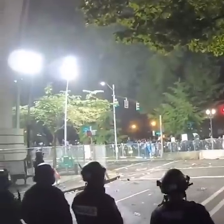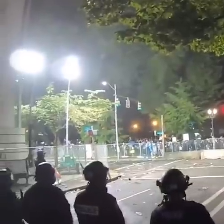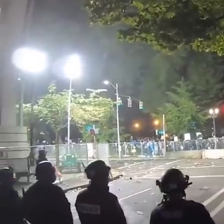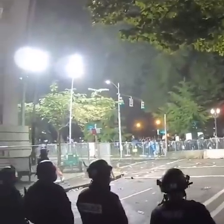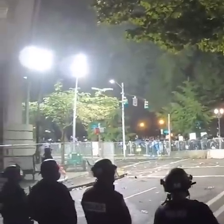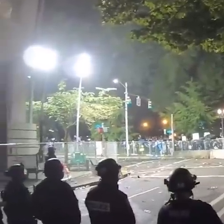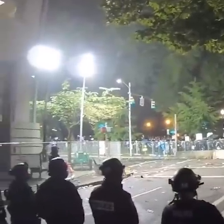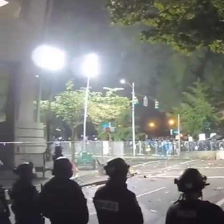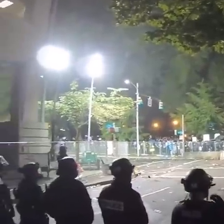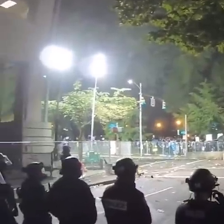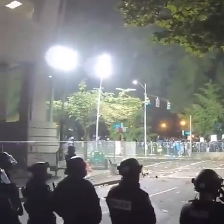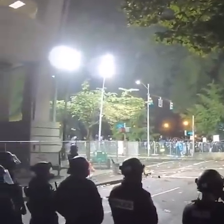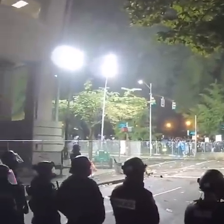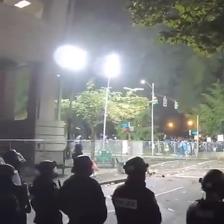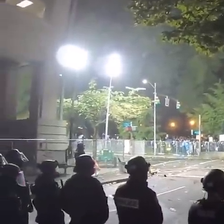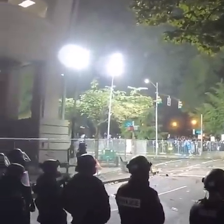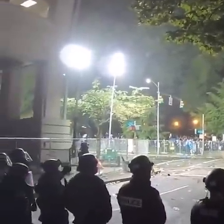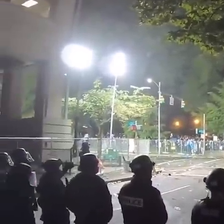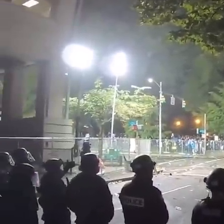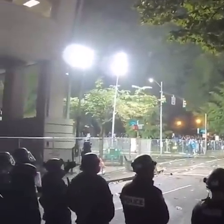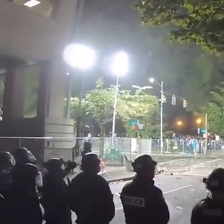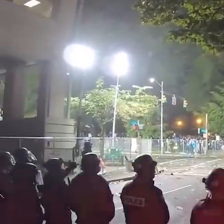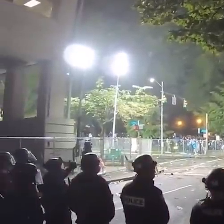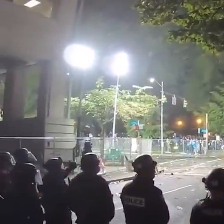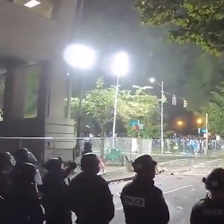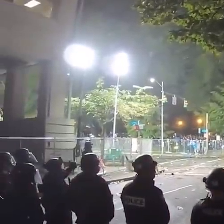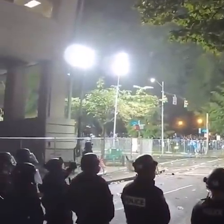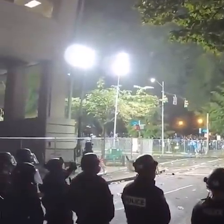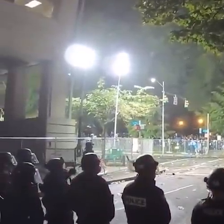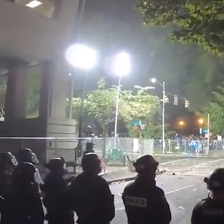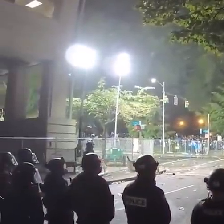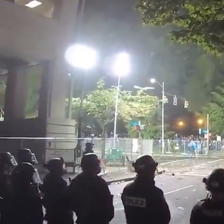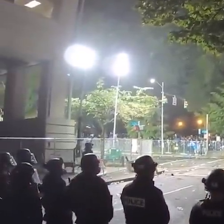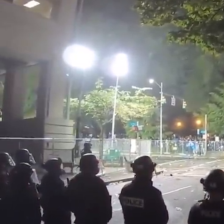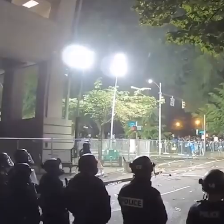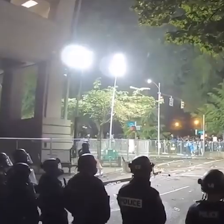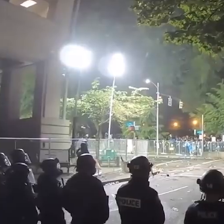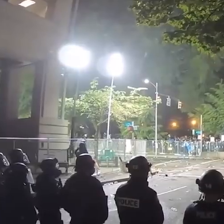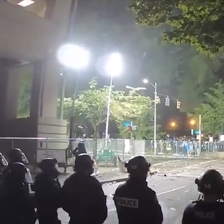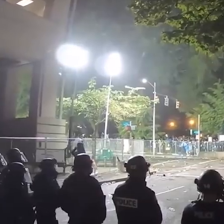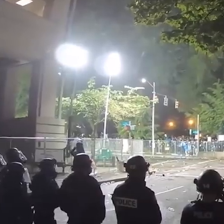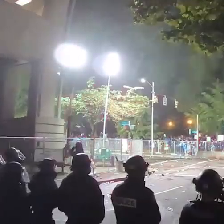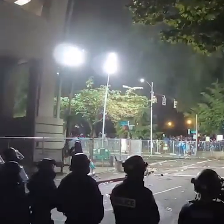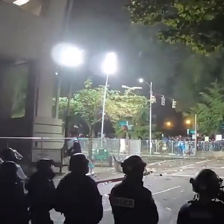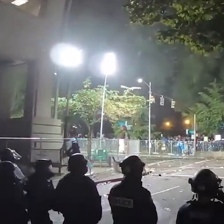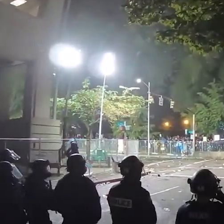water bottles are frozen. You can also see a red laser that gets